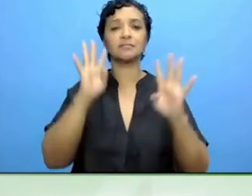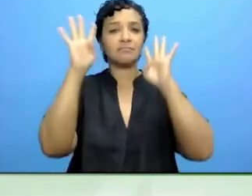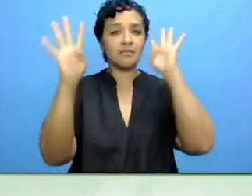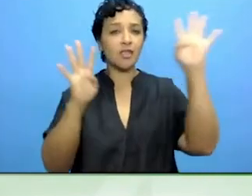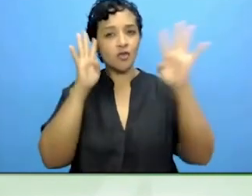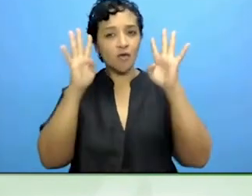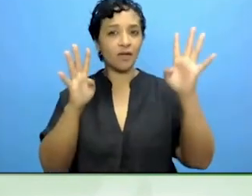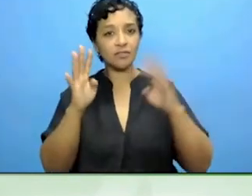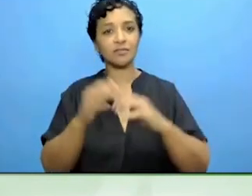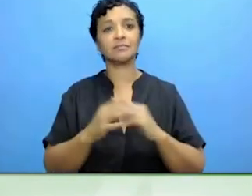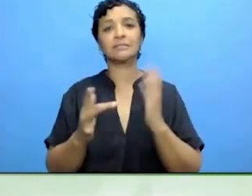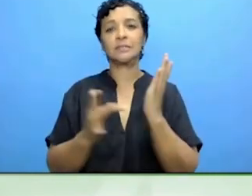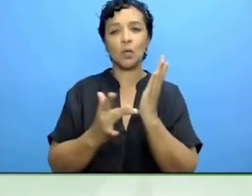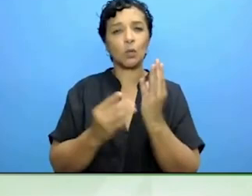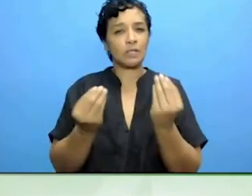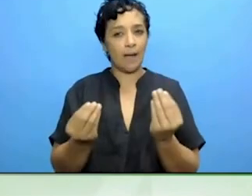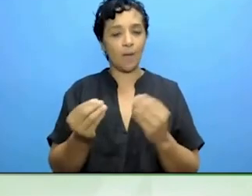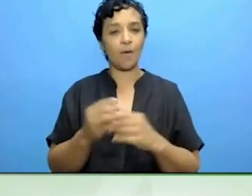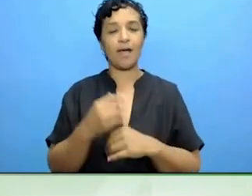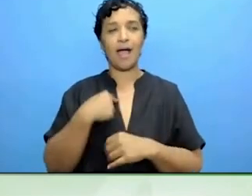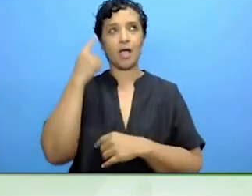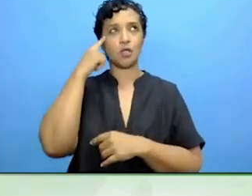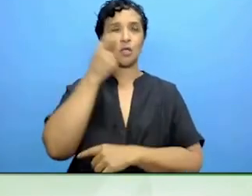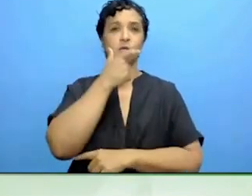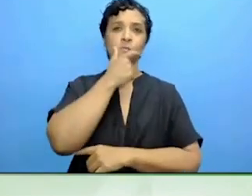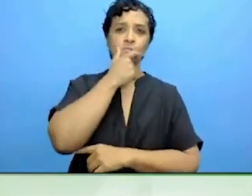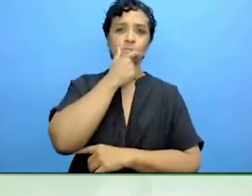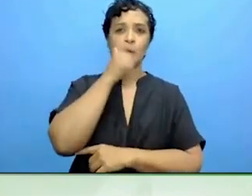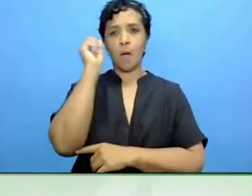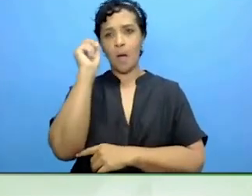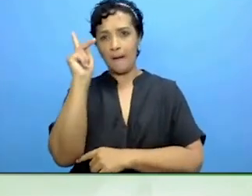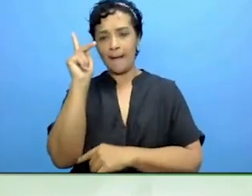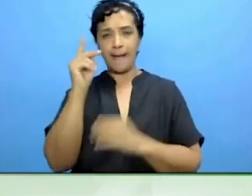we thought it was OK but the focus is independent living and political